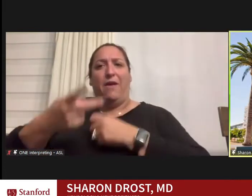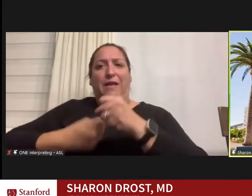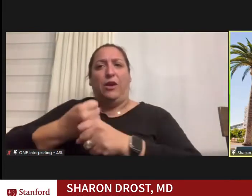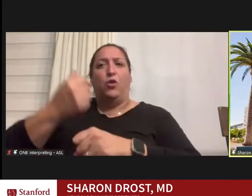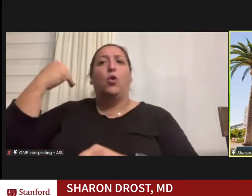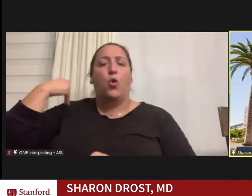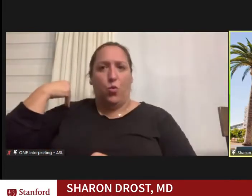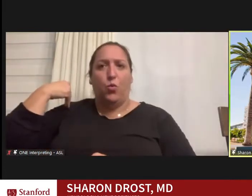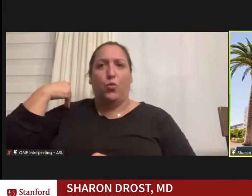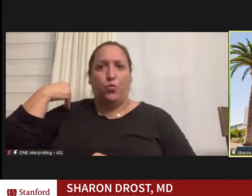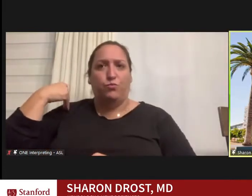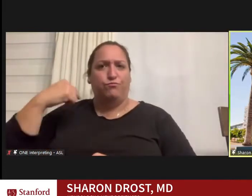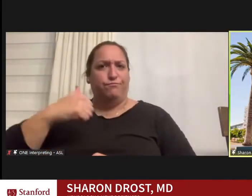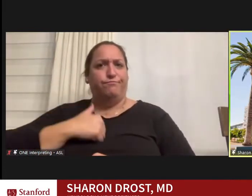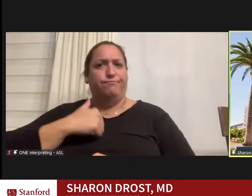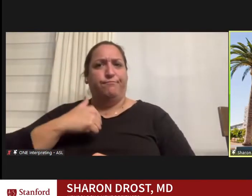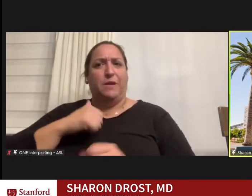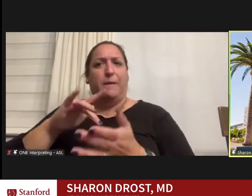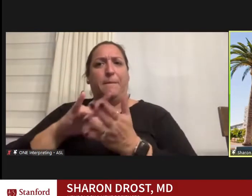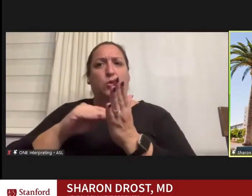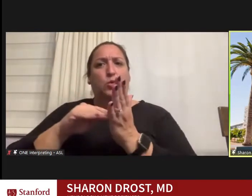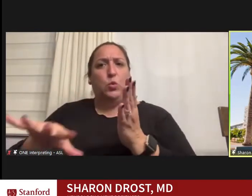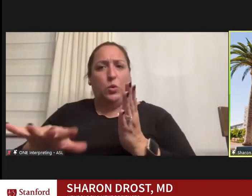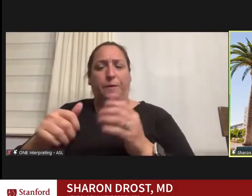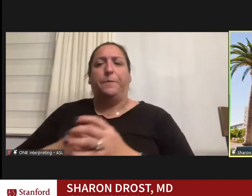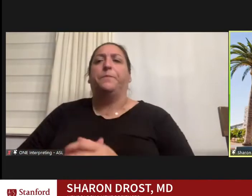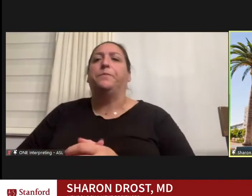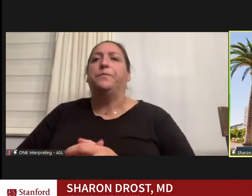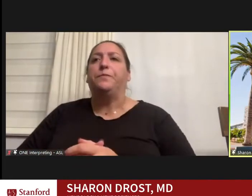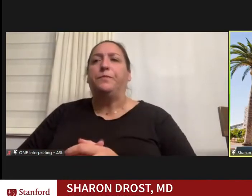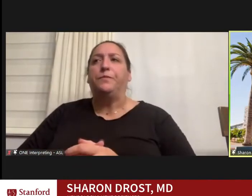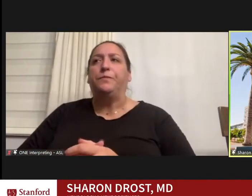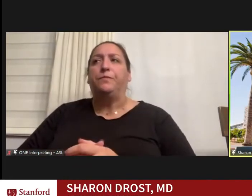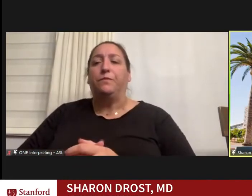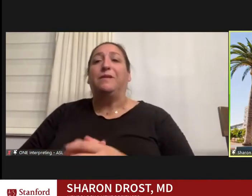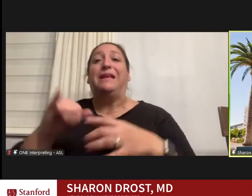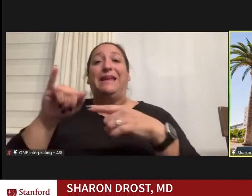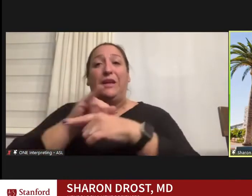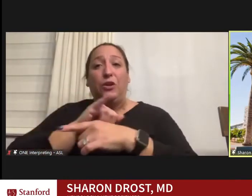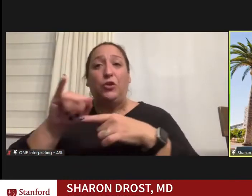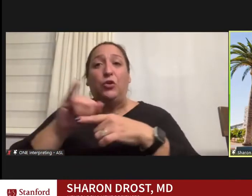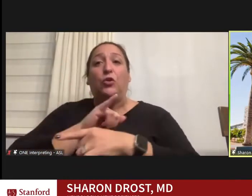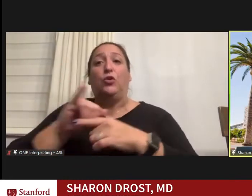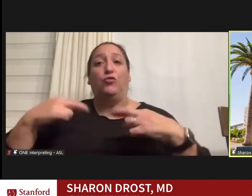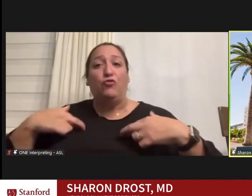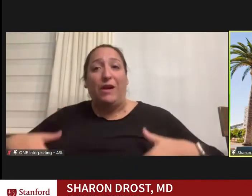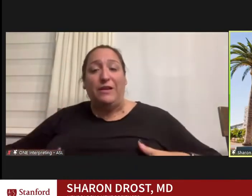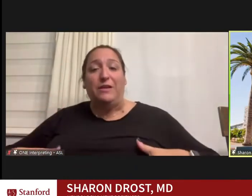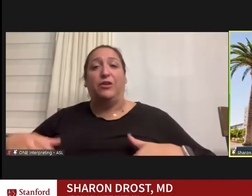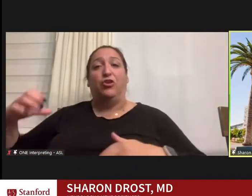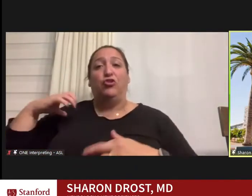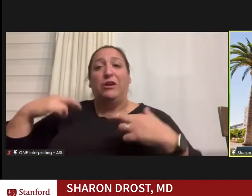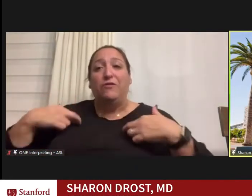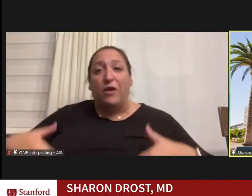I was a medical student and intern and resident and chief resident, had no issues whatsoever, and